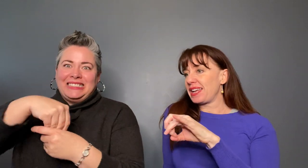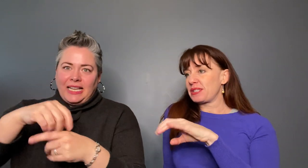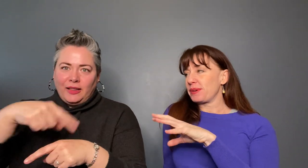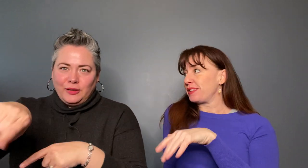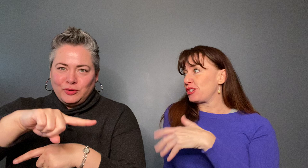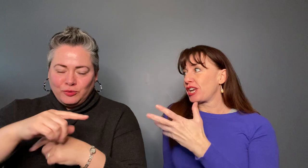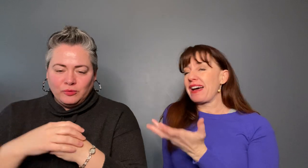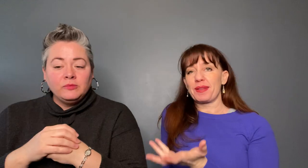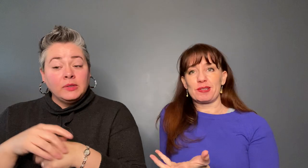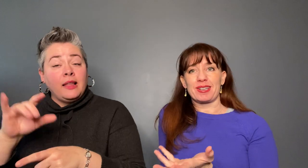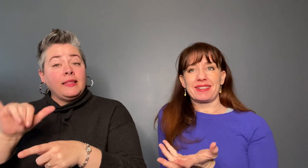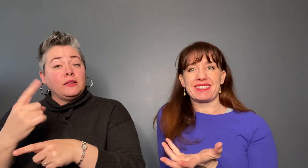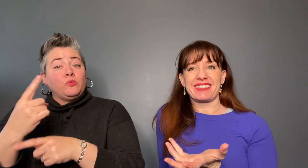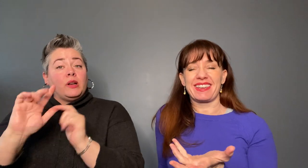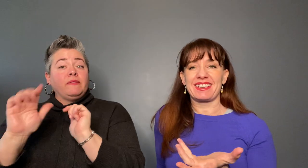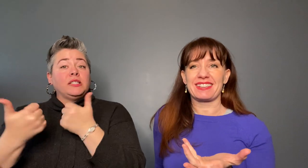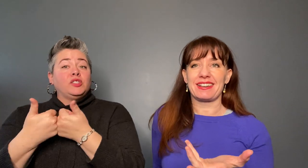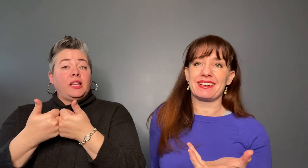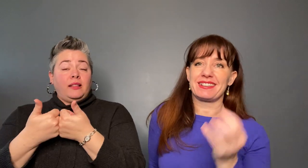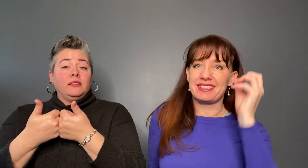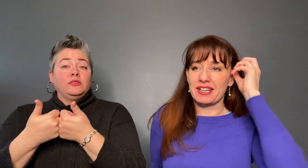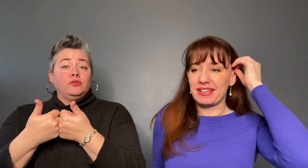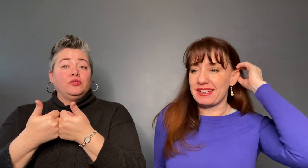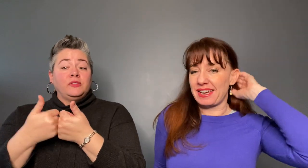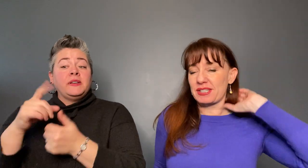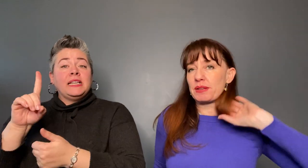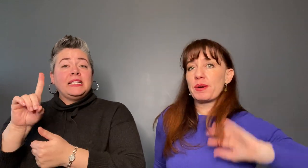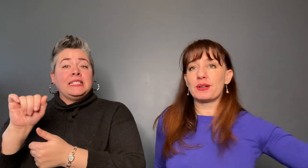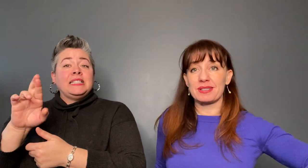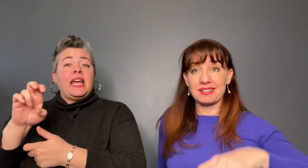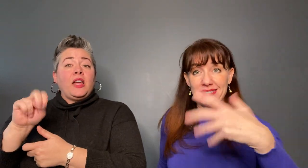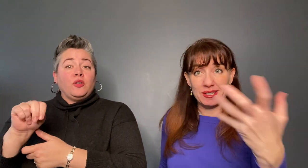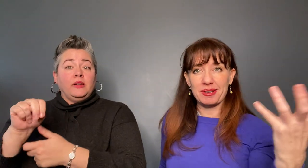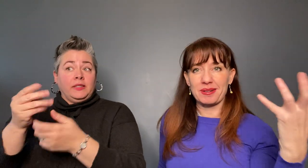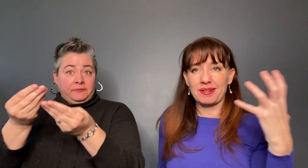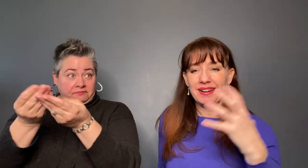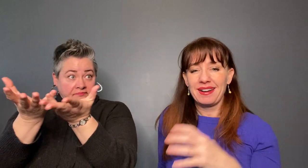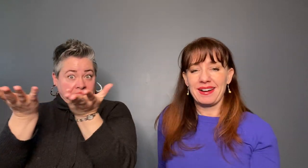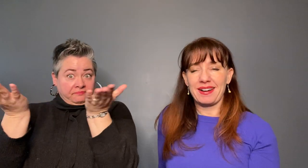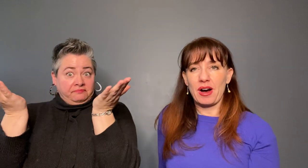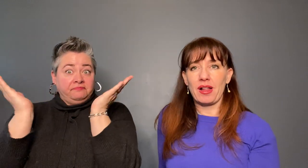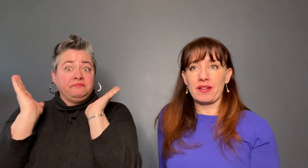That's one of the challenges that Darren actually poses to all of us, if